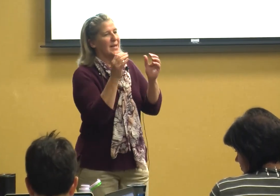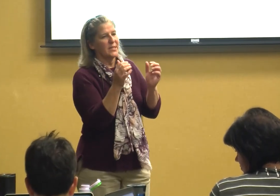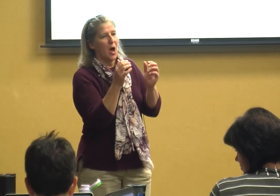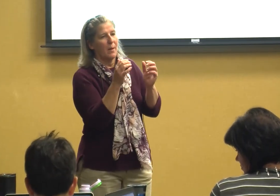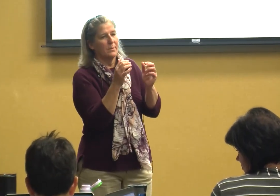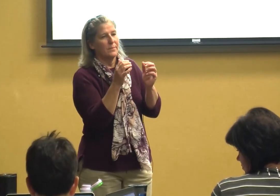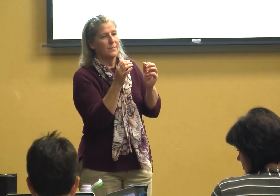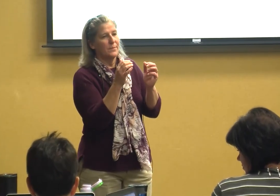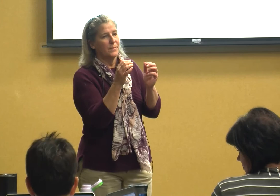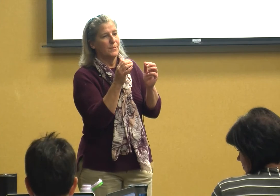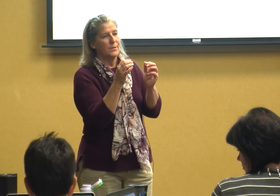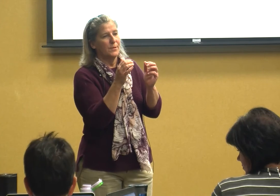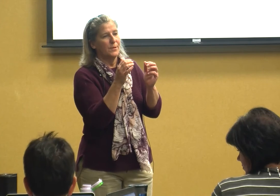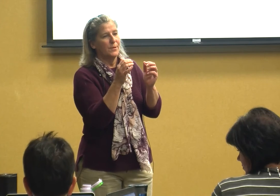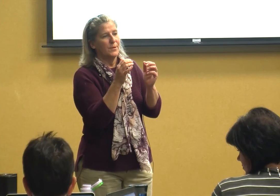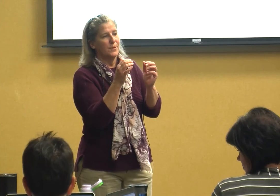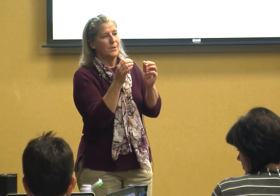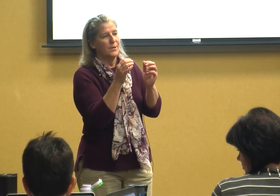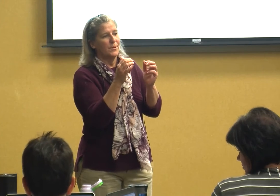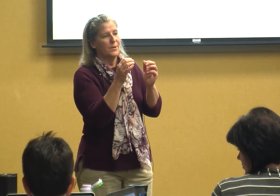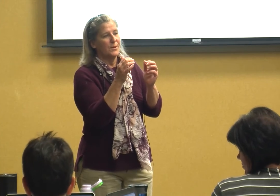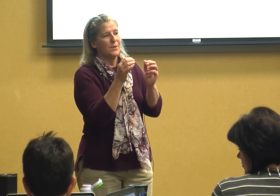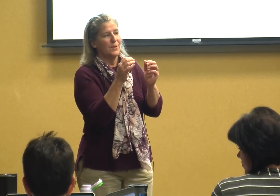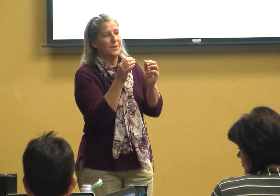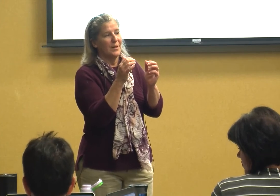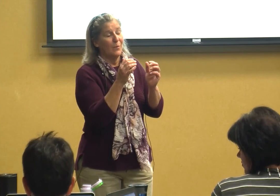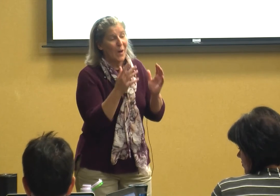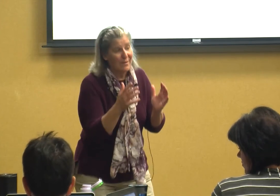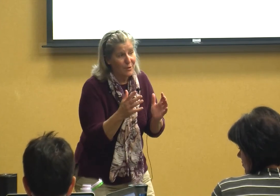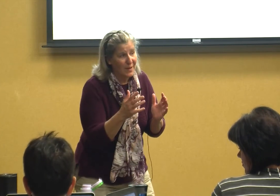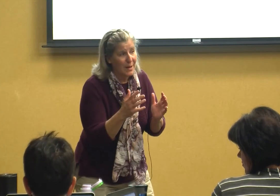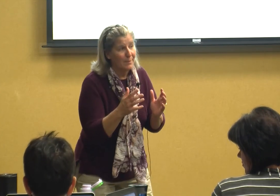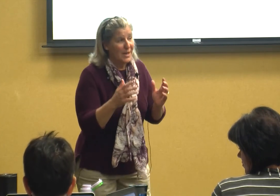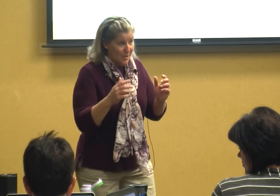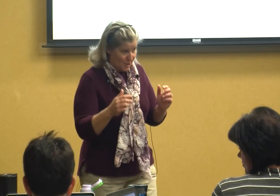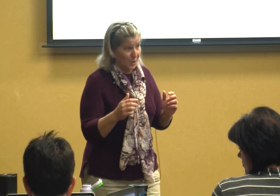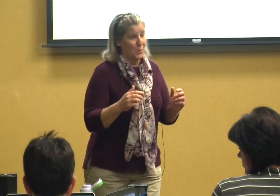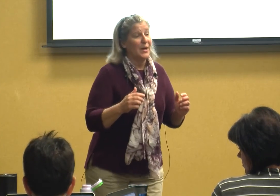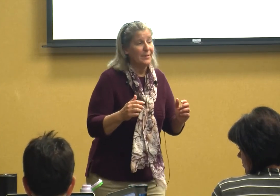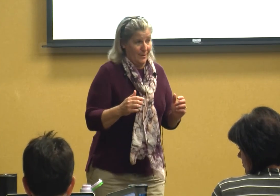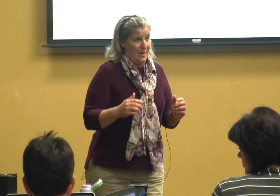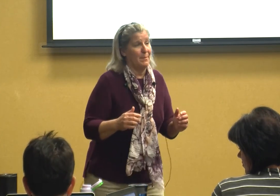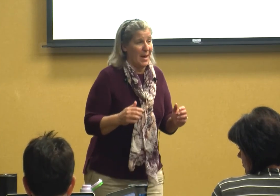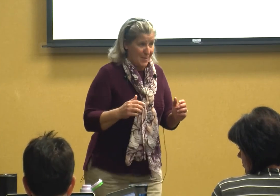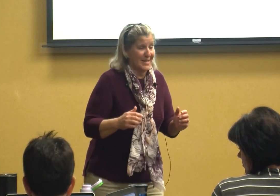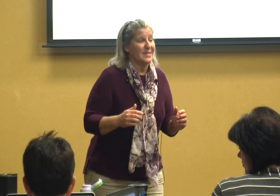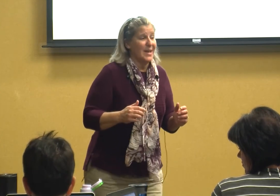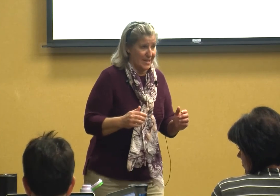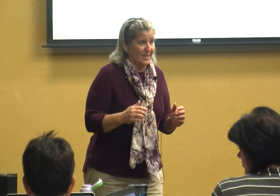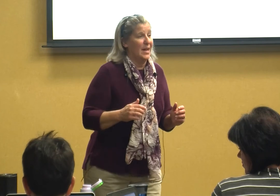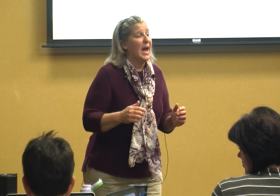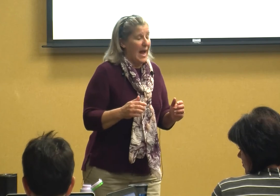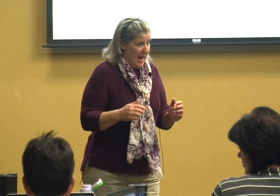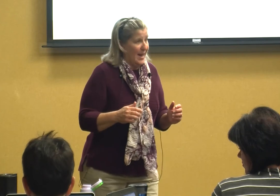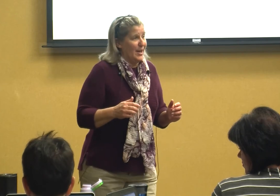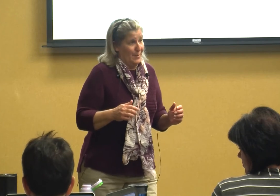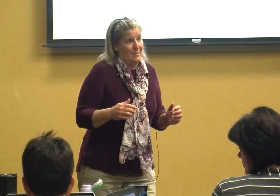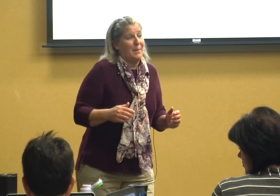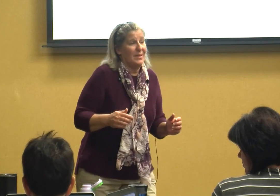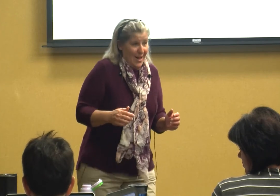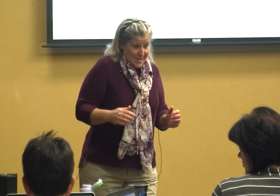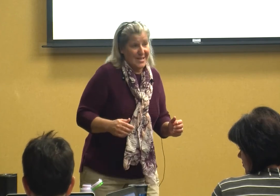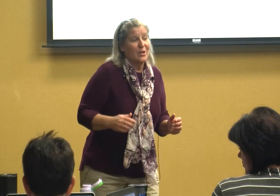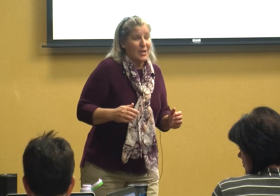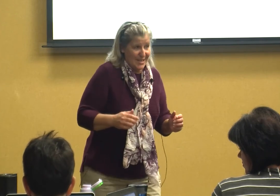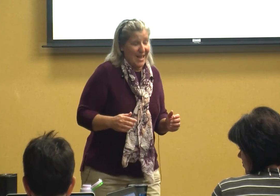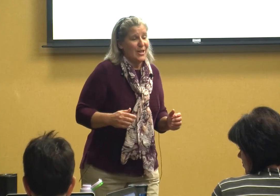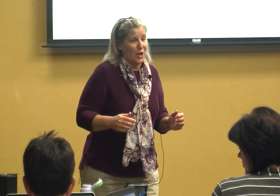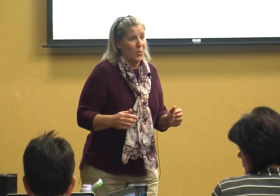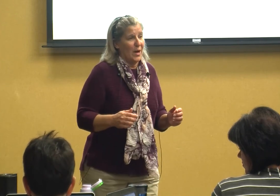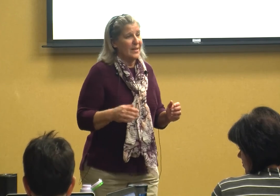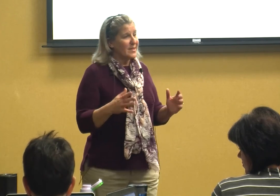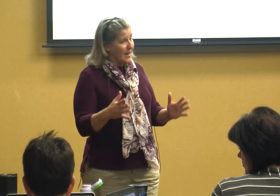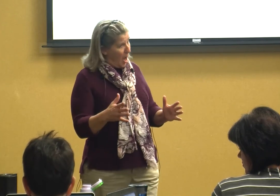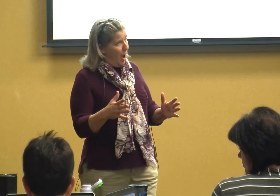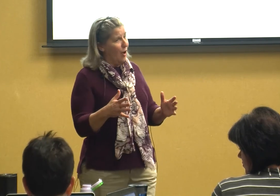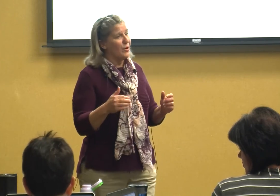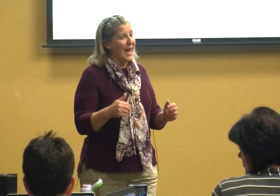I stop and wait for them to and maybe it's this maybe they still continue and it's like oh yes